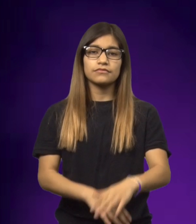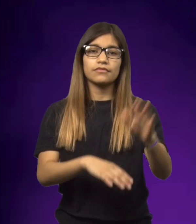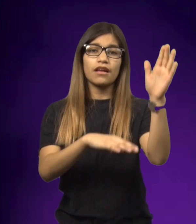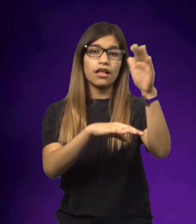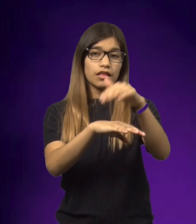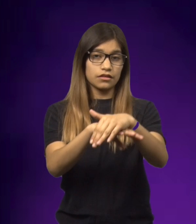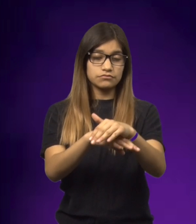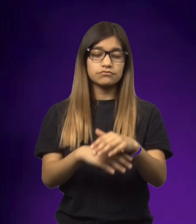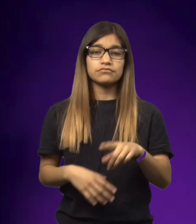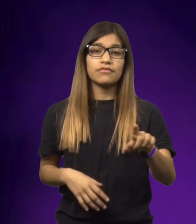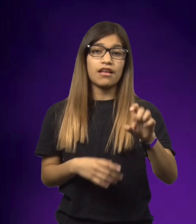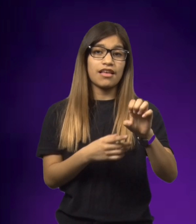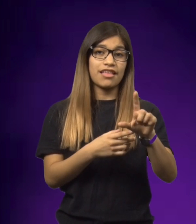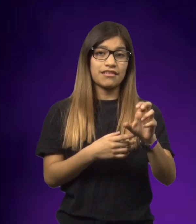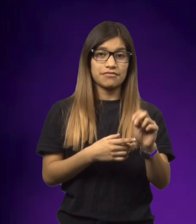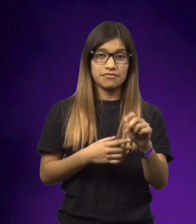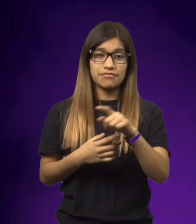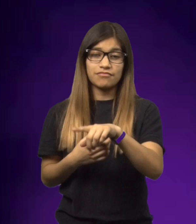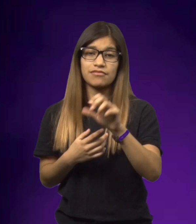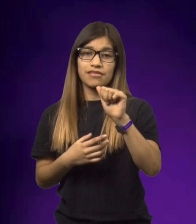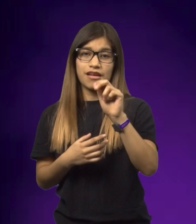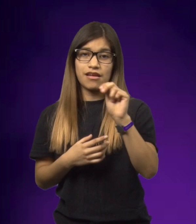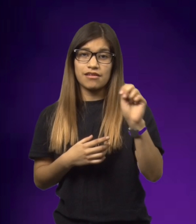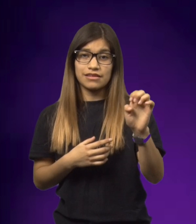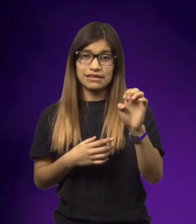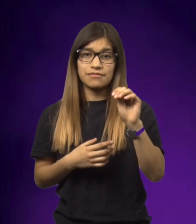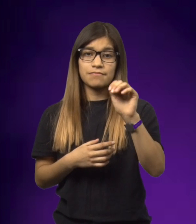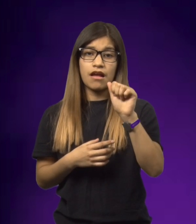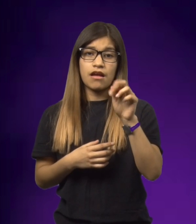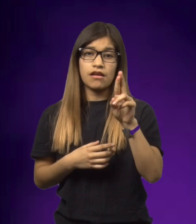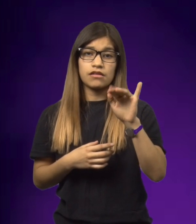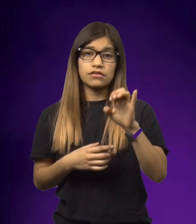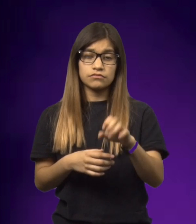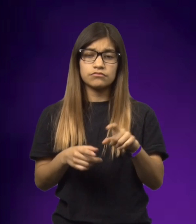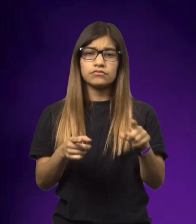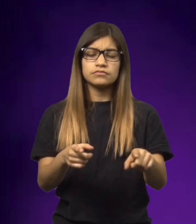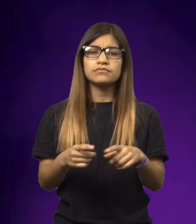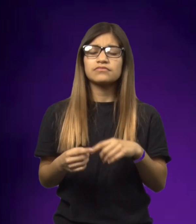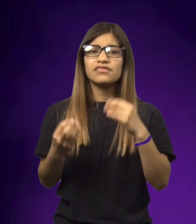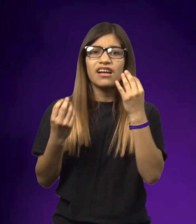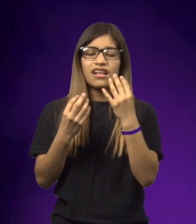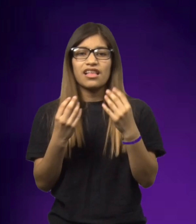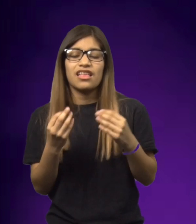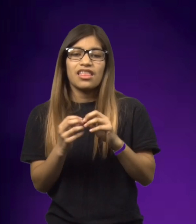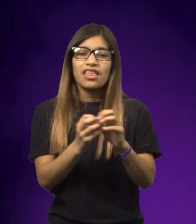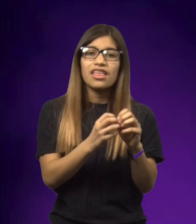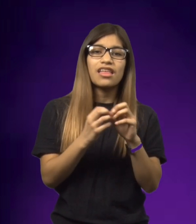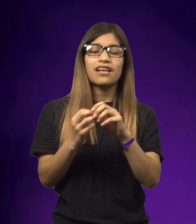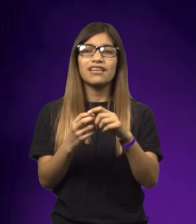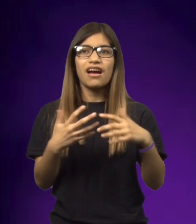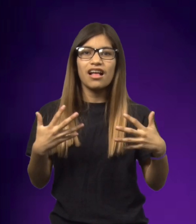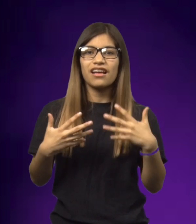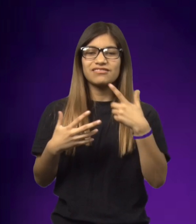All day and into the evening, Ellen and Annemarie had been thinking about and talking about their fear for the soldiers.